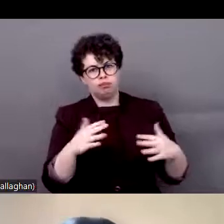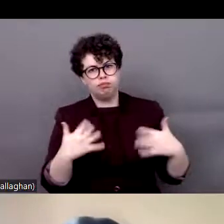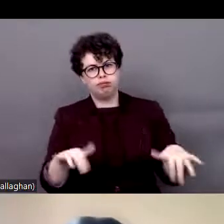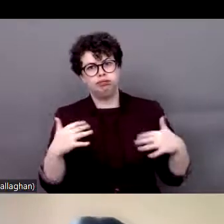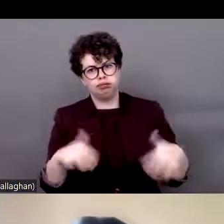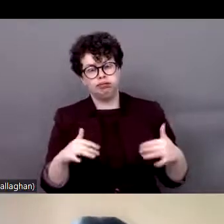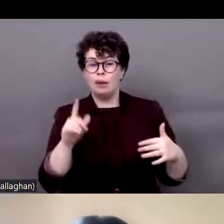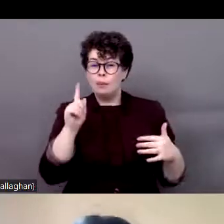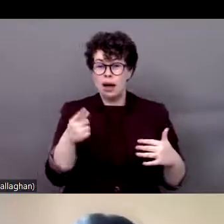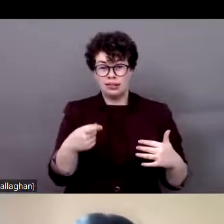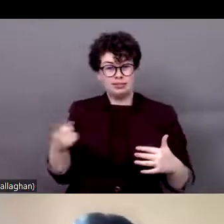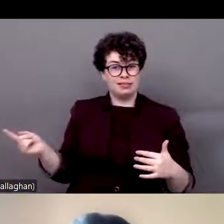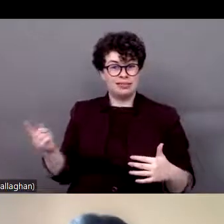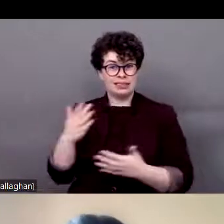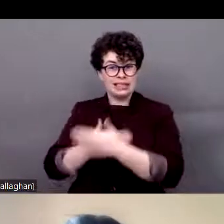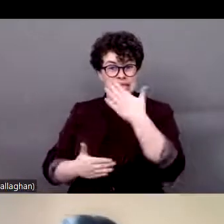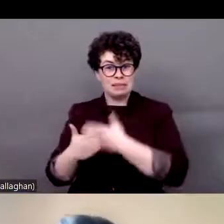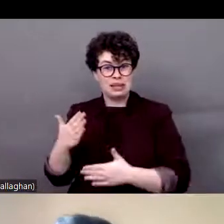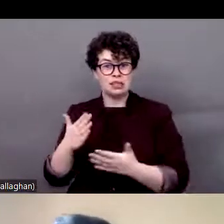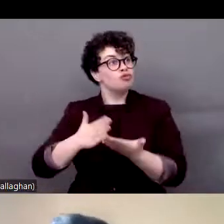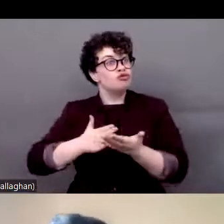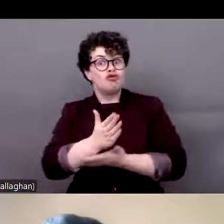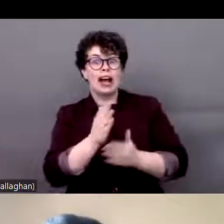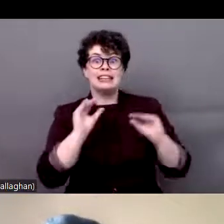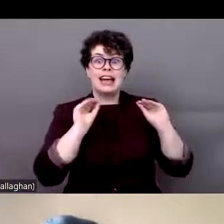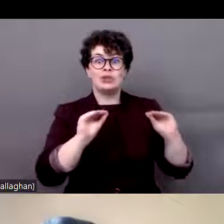rights to experience this was totally denied. And all this